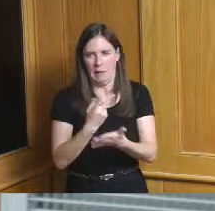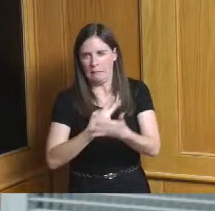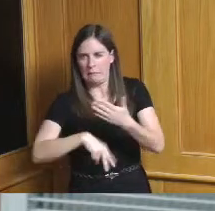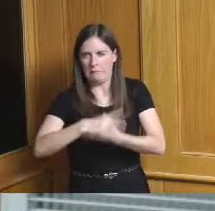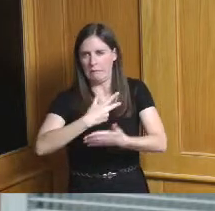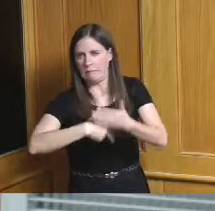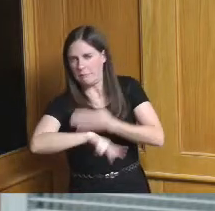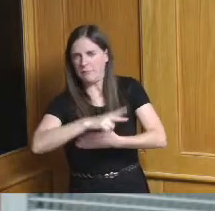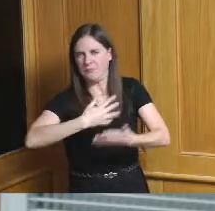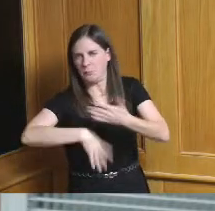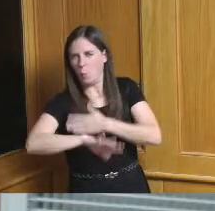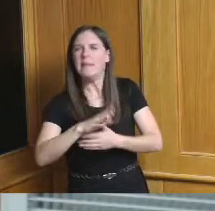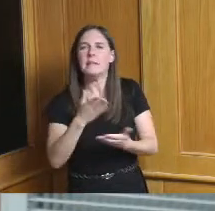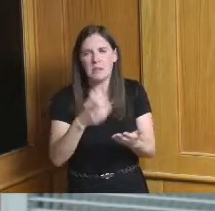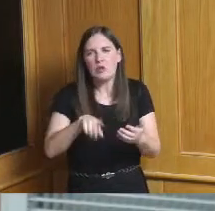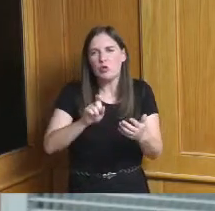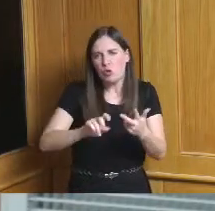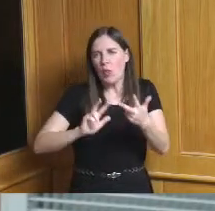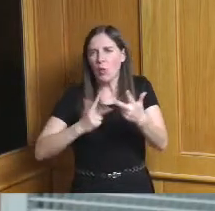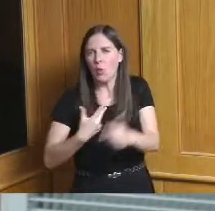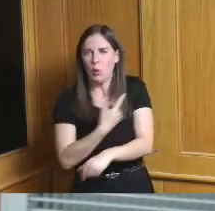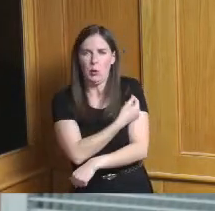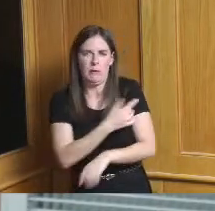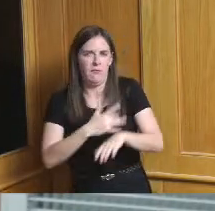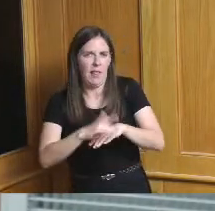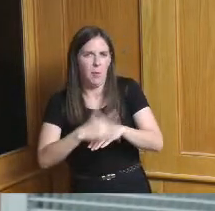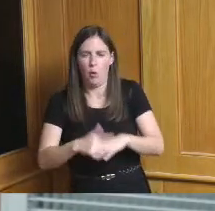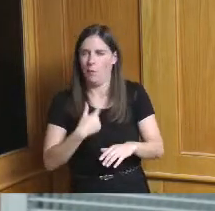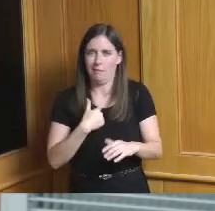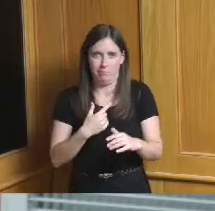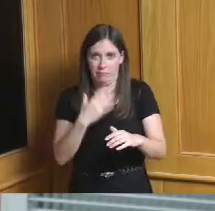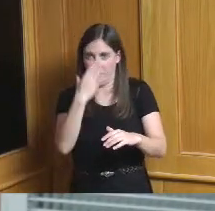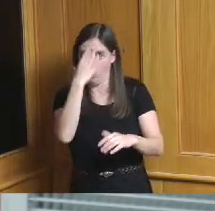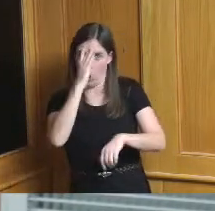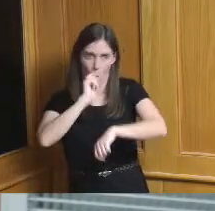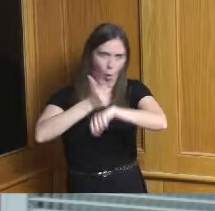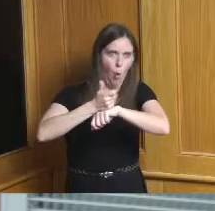booster becoming available but I don't have a real strong date from the centers for disease